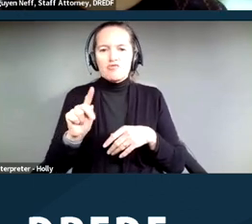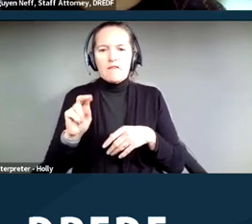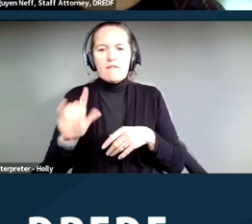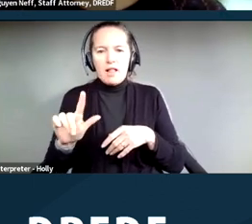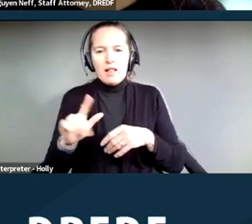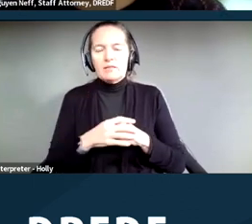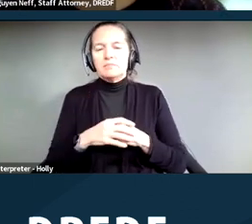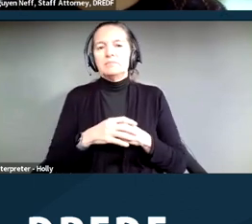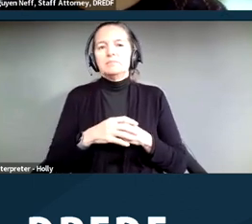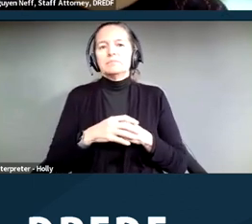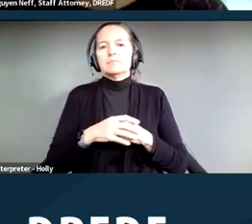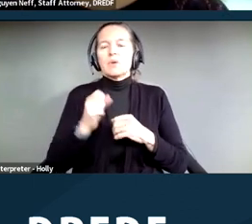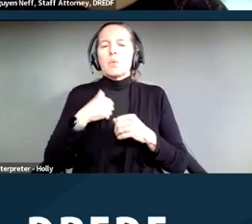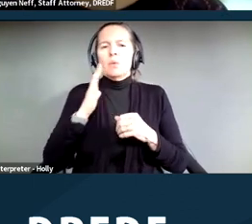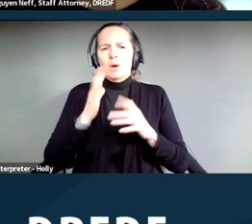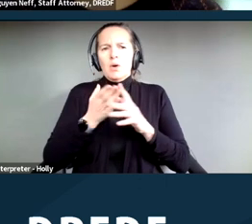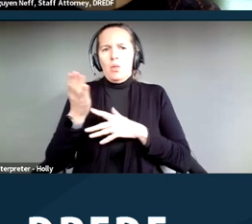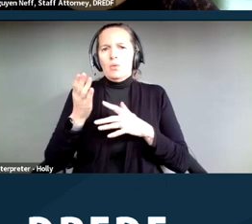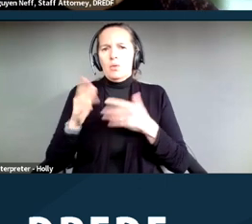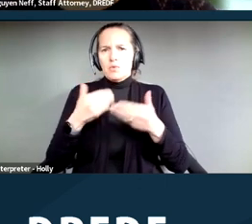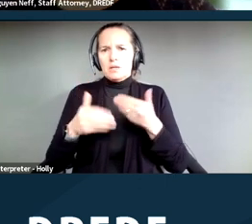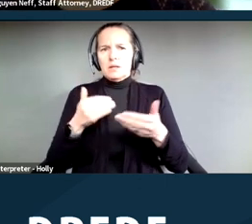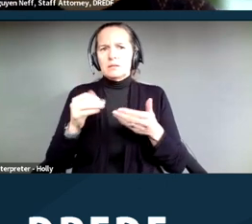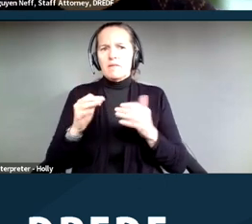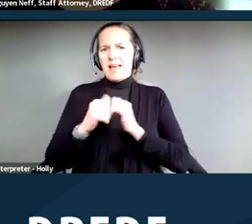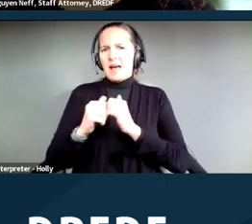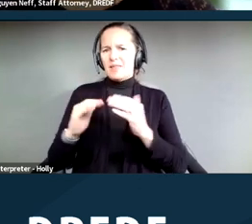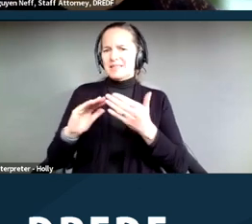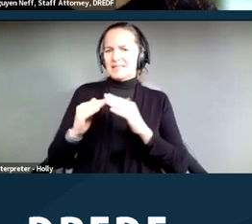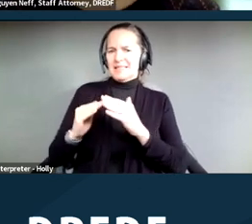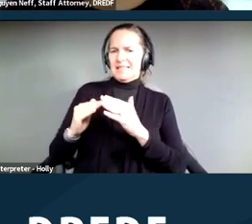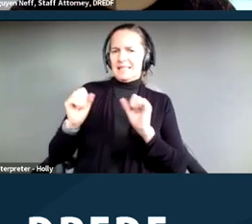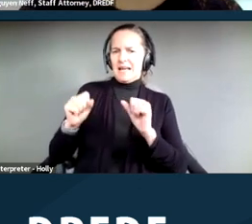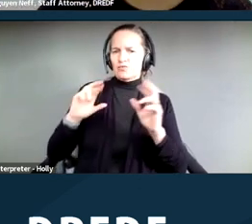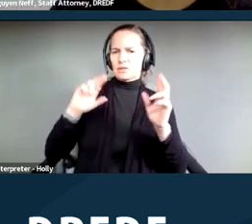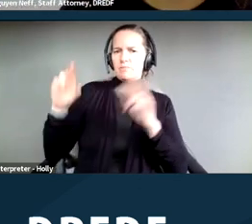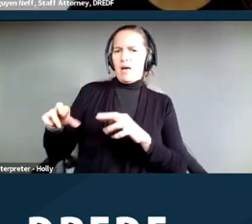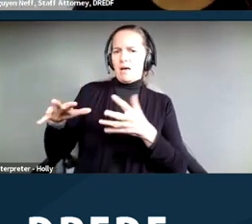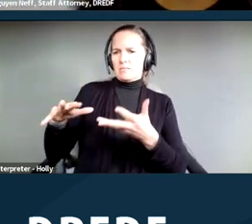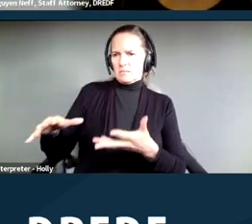We'll go through the process, how a city might respond to it and then we have some hypotheticals